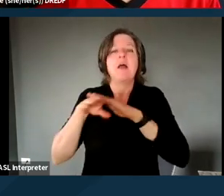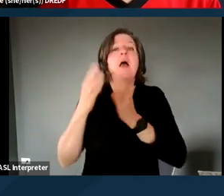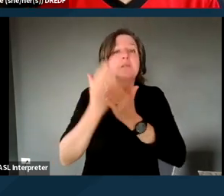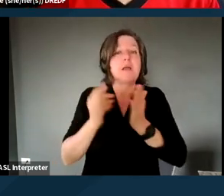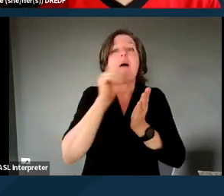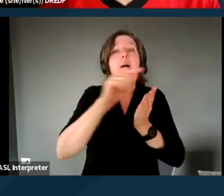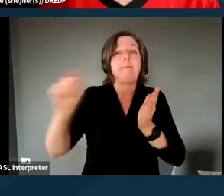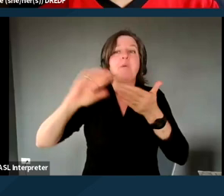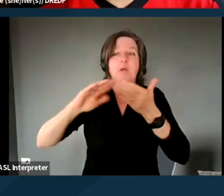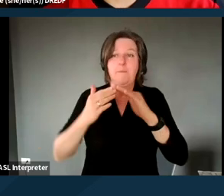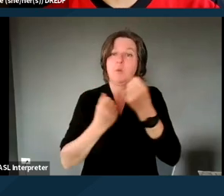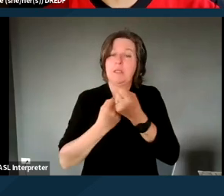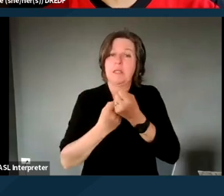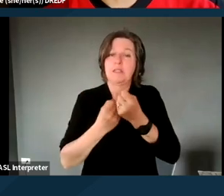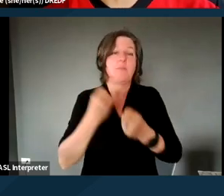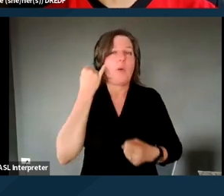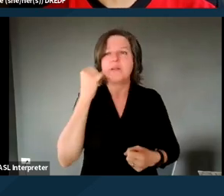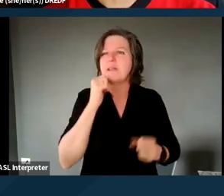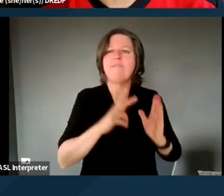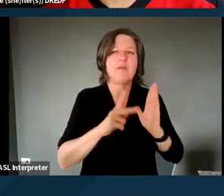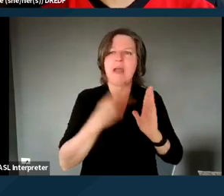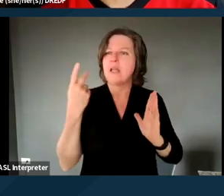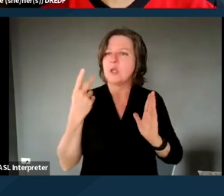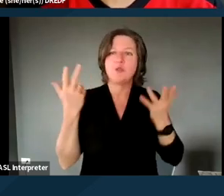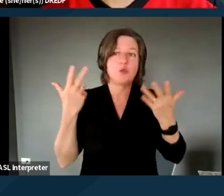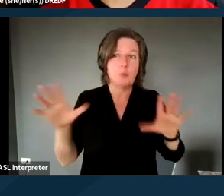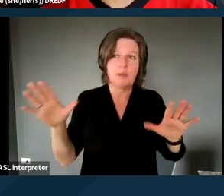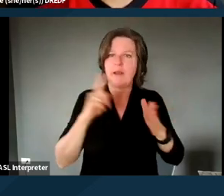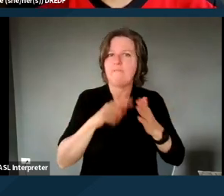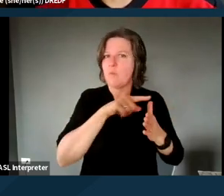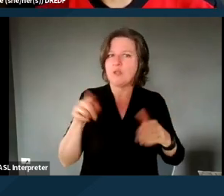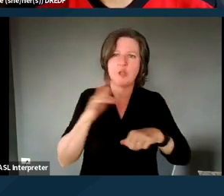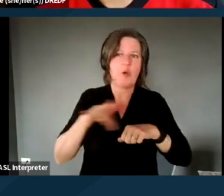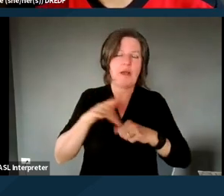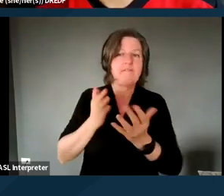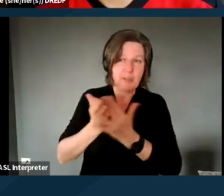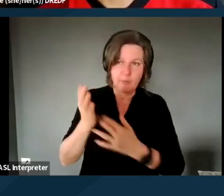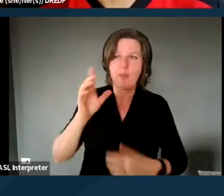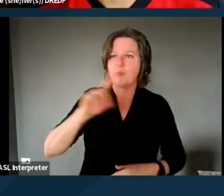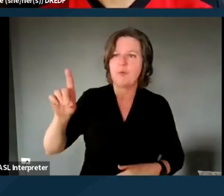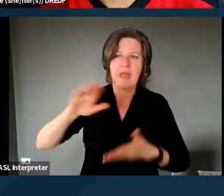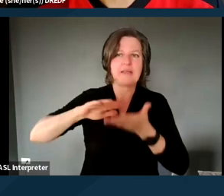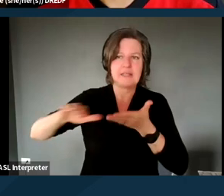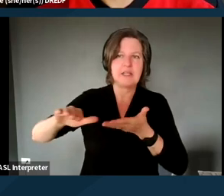if they're not a duplication of what is already available through the DD waiver, and I think that makes a lot of sense.